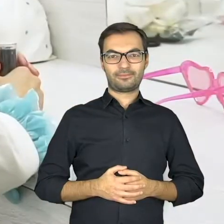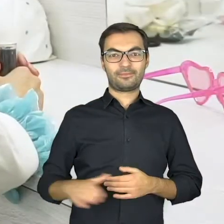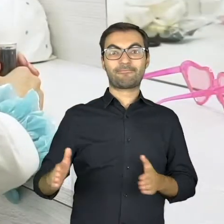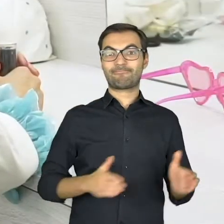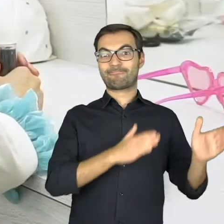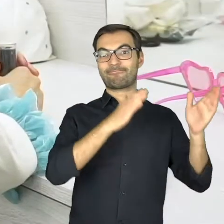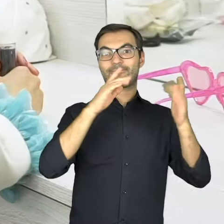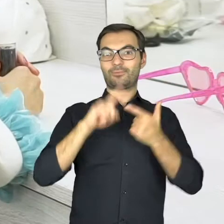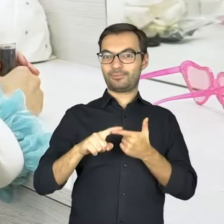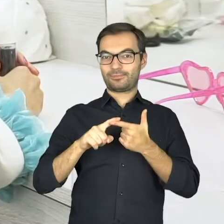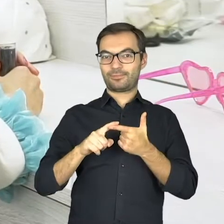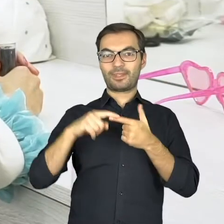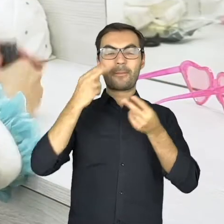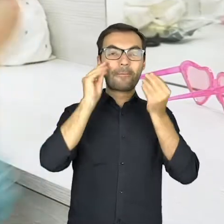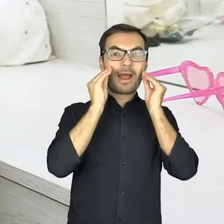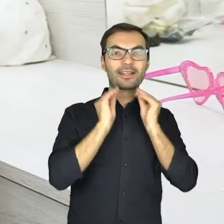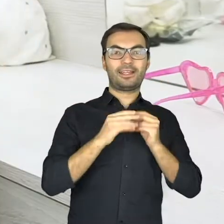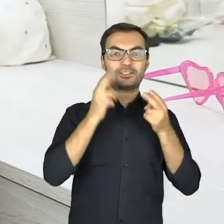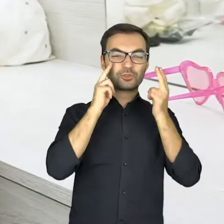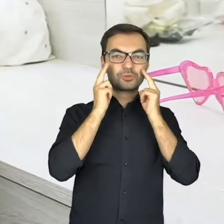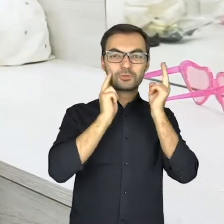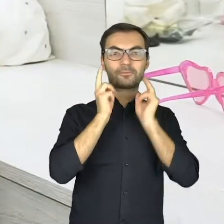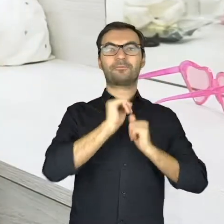Step two: makeup.